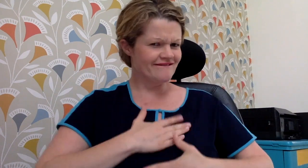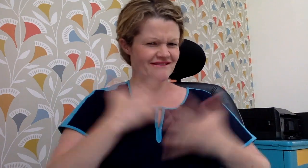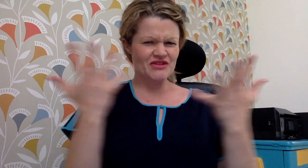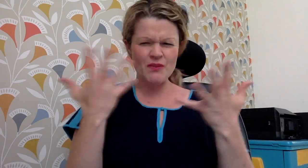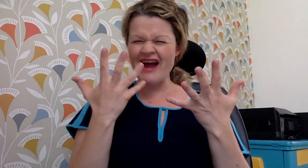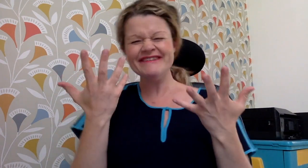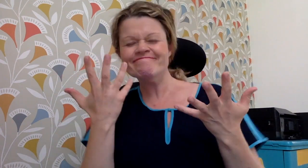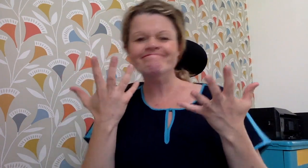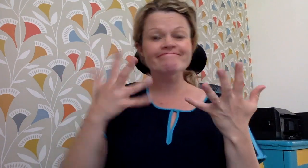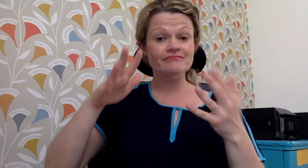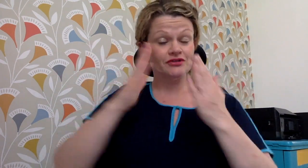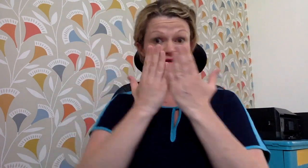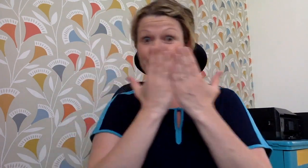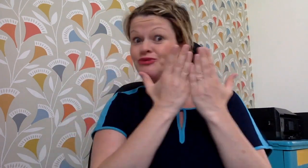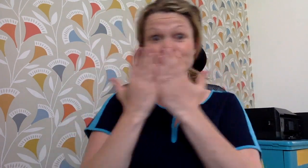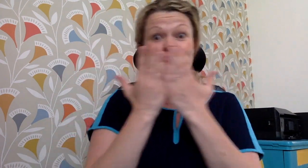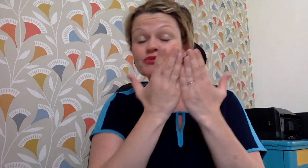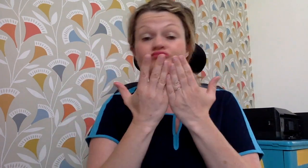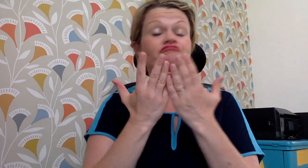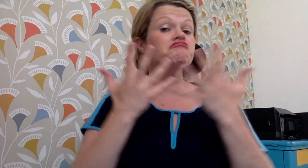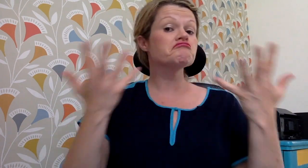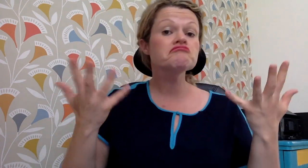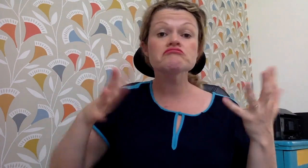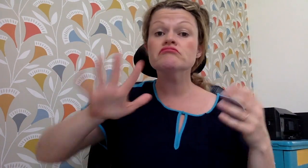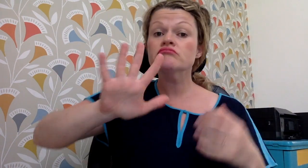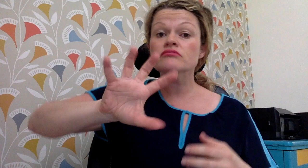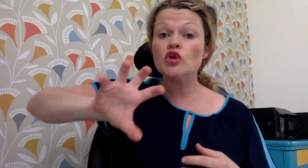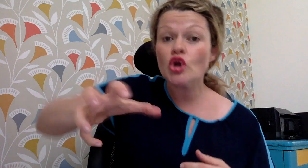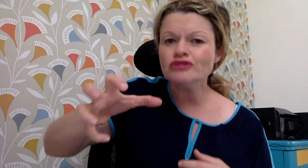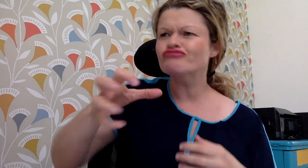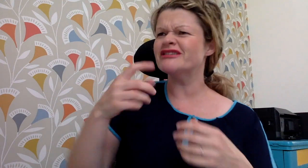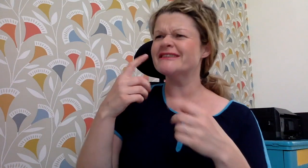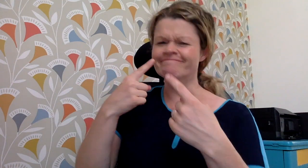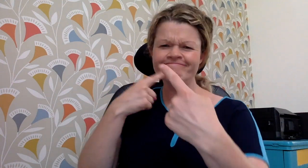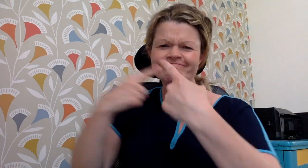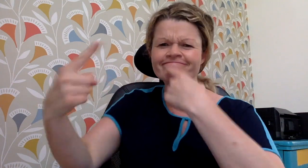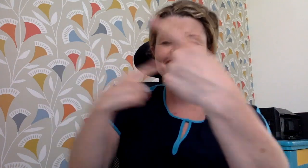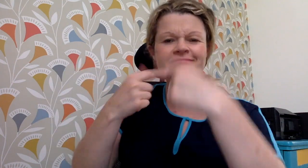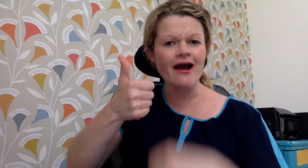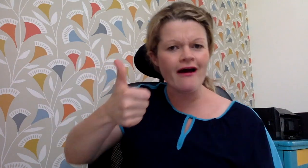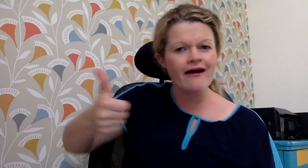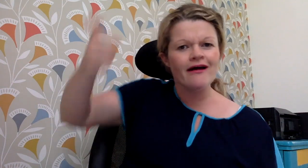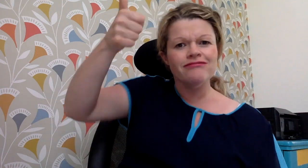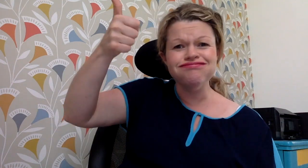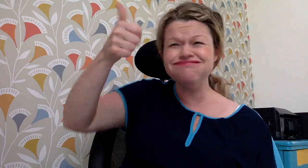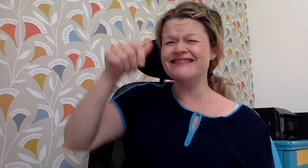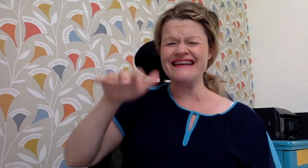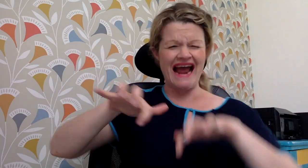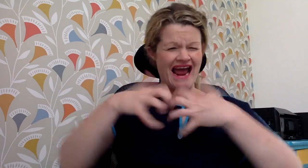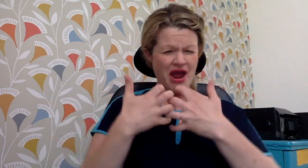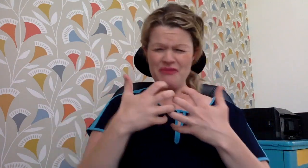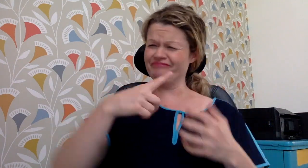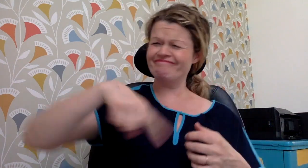If you are looking for arguments to use within the educational system in your country Having discussions with school directors and inspectors